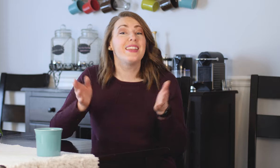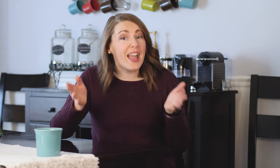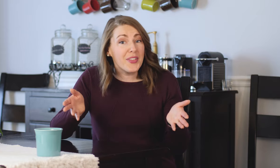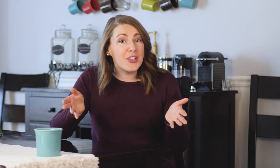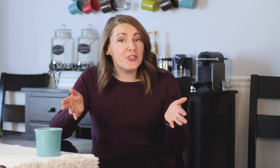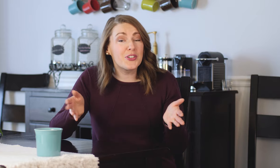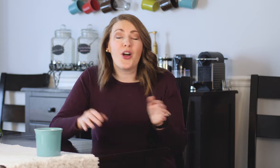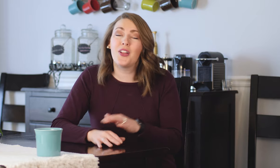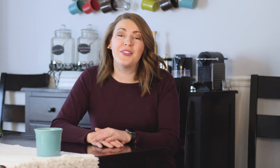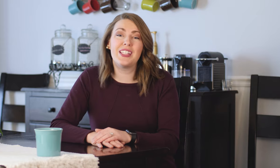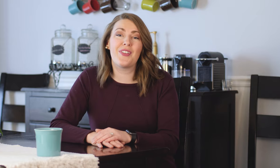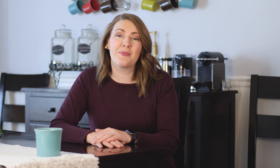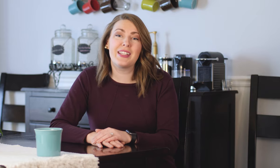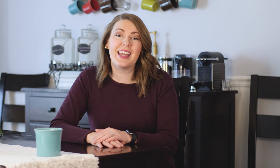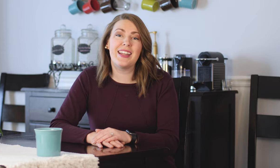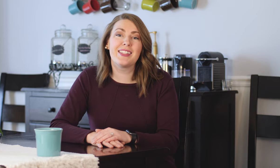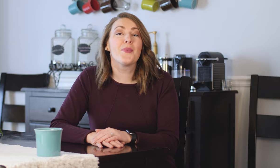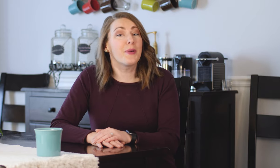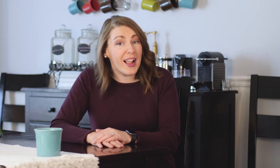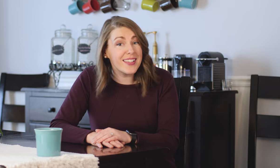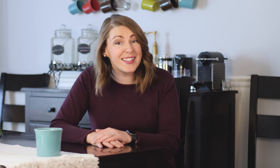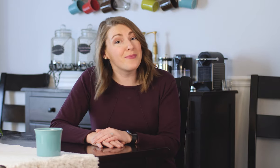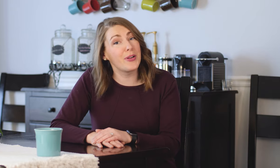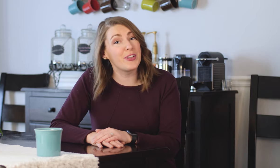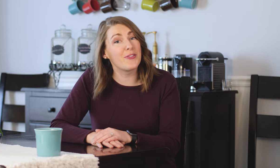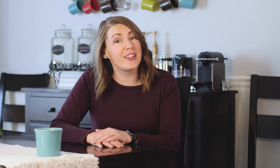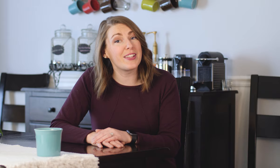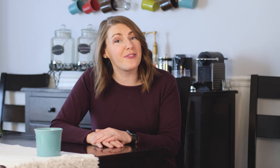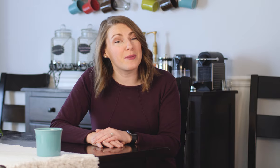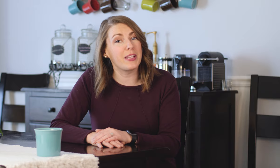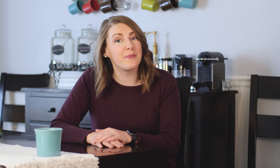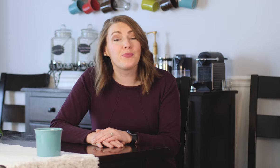Now that you've learned all of these family signs, practice them with your friends and family